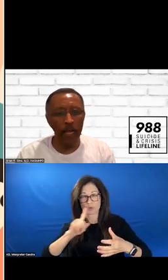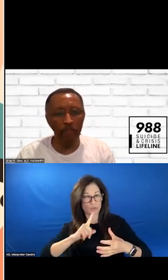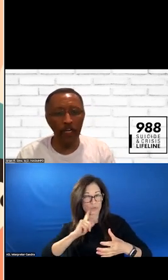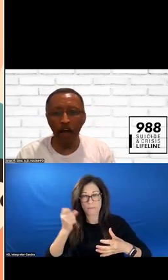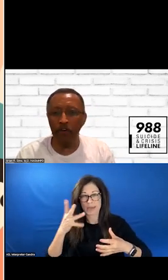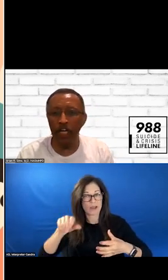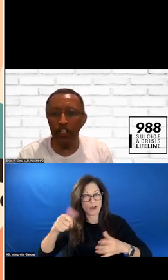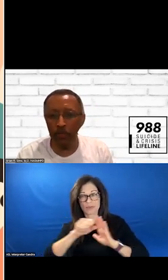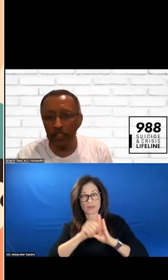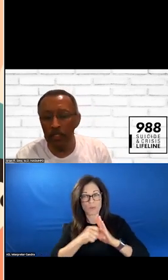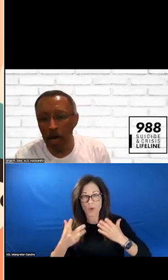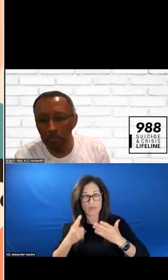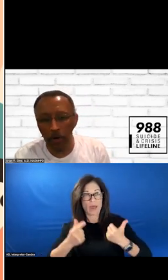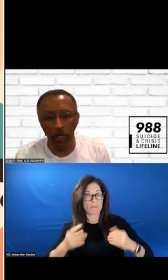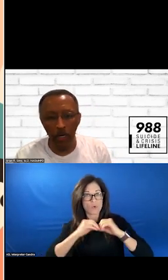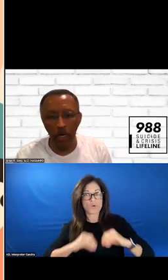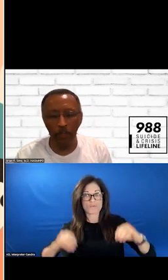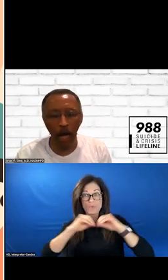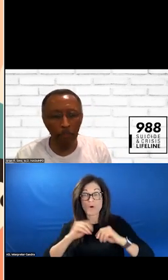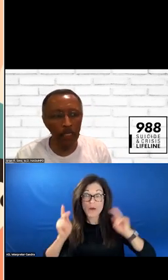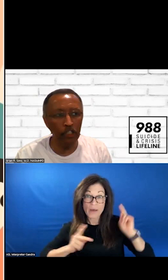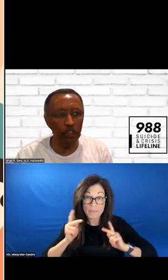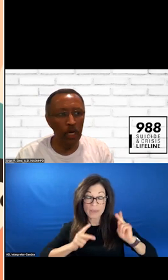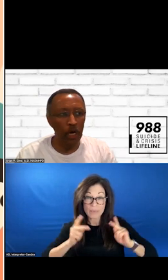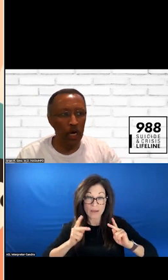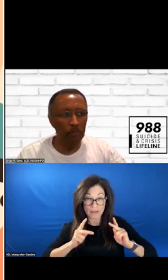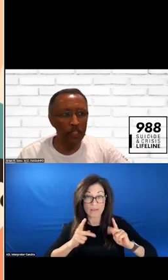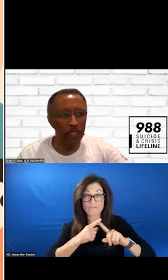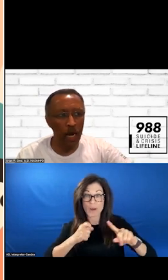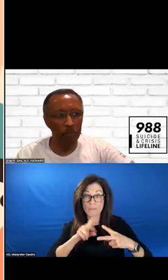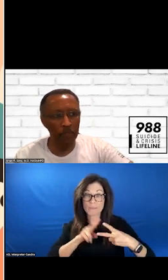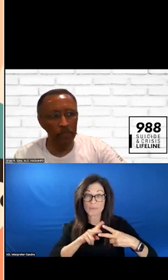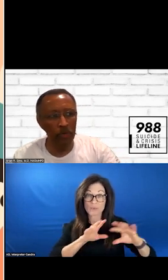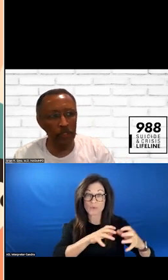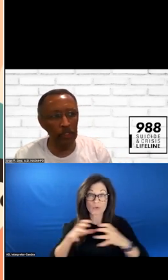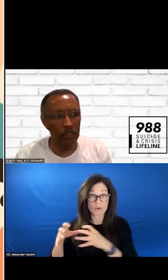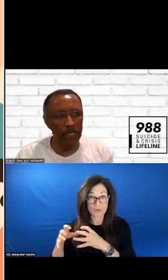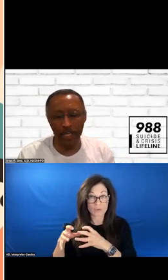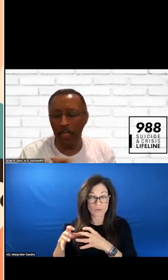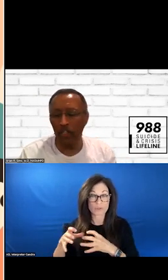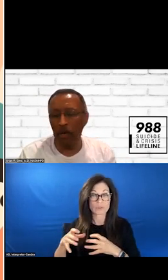THEY HAVE AN EVER INCREASING NUMBER OF THE POPULATION OF THE ASIAN